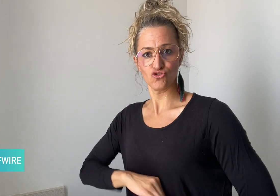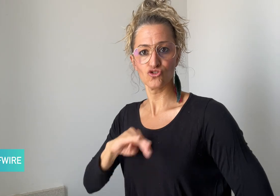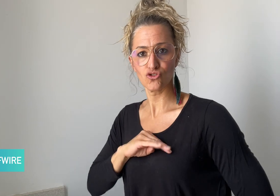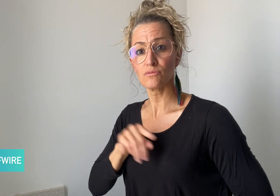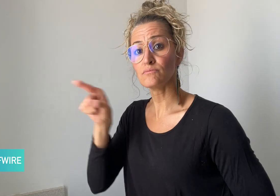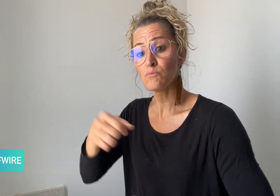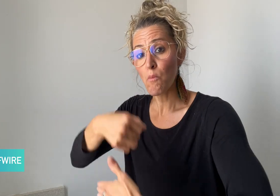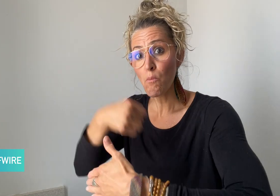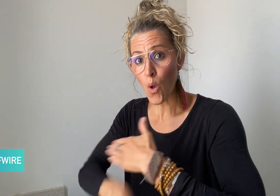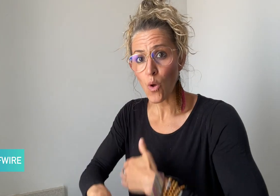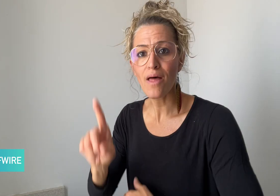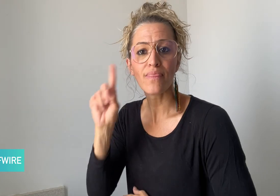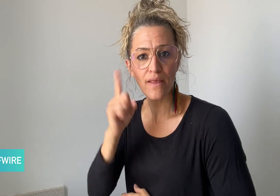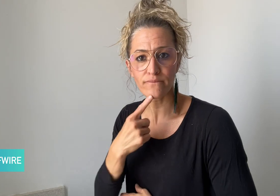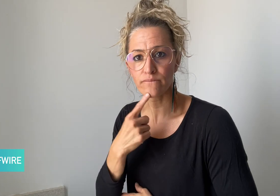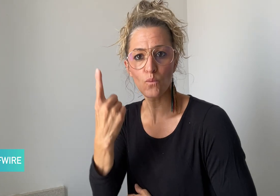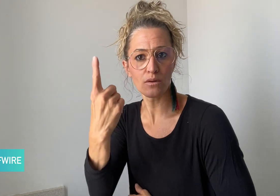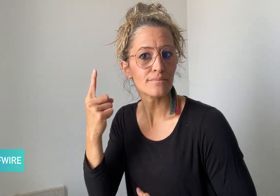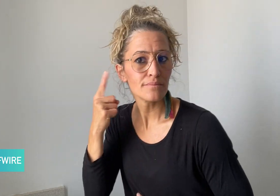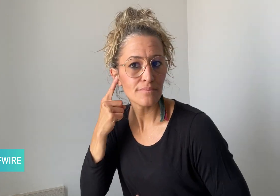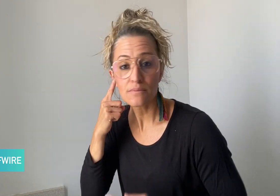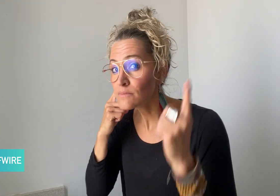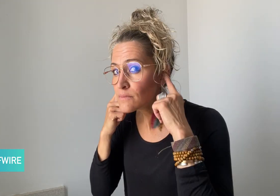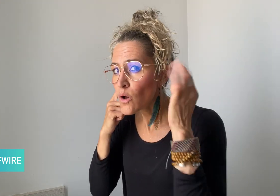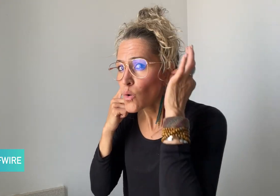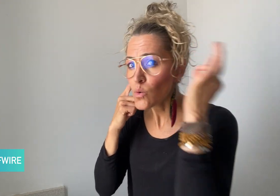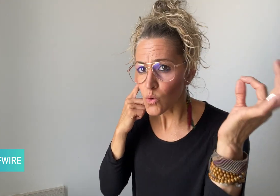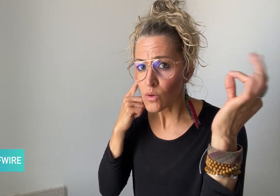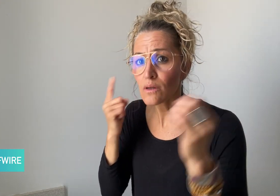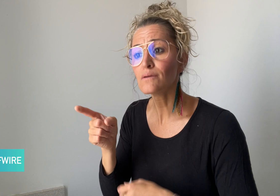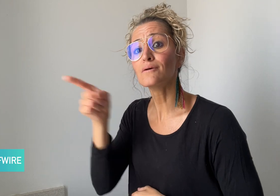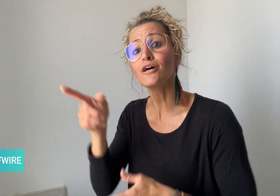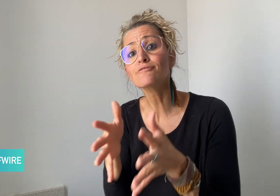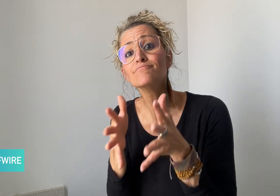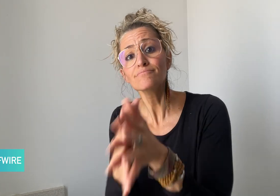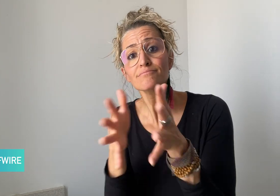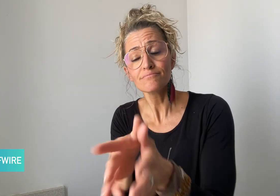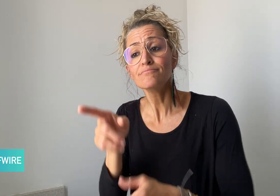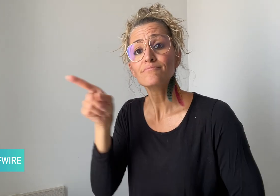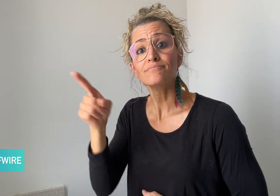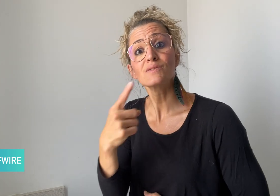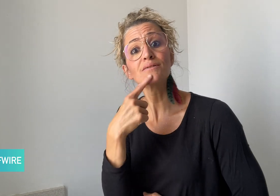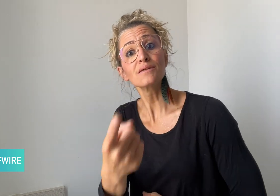He said that he used to never cycle on the road as he